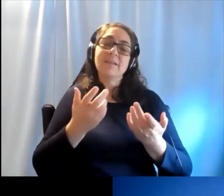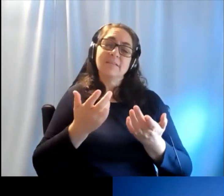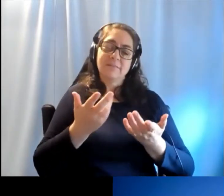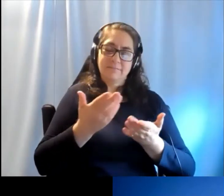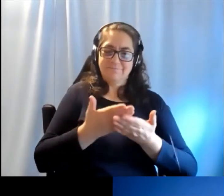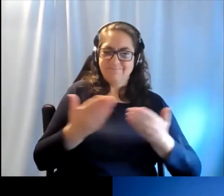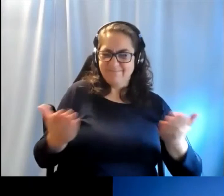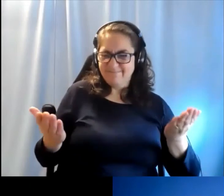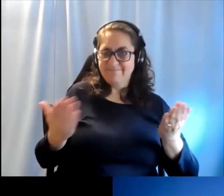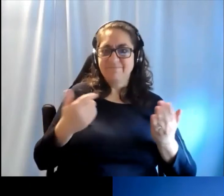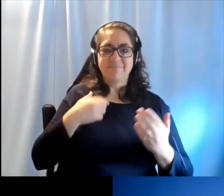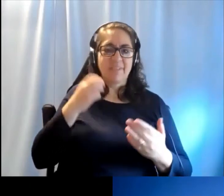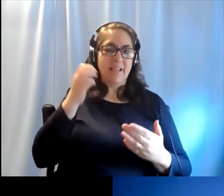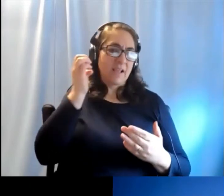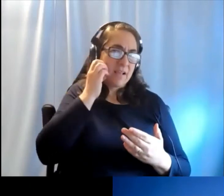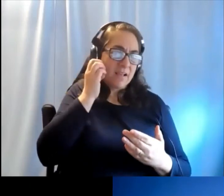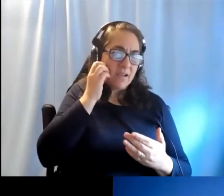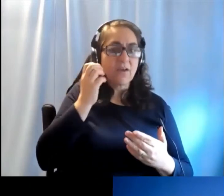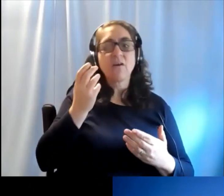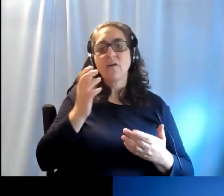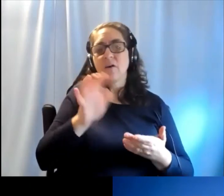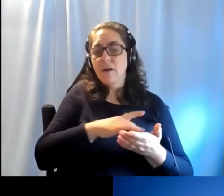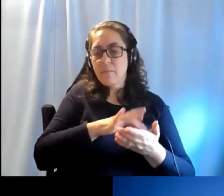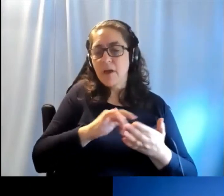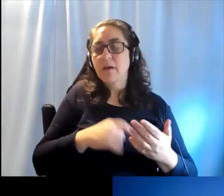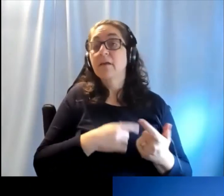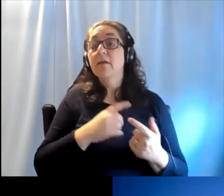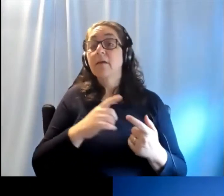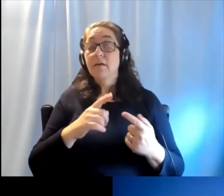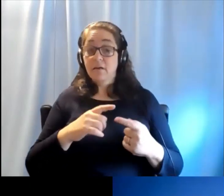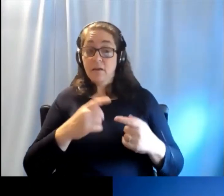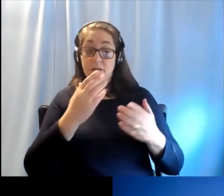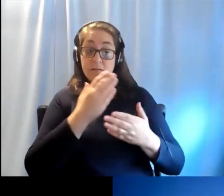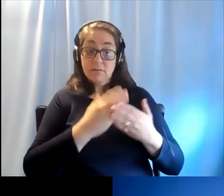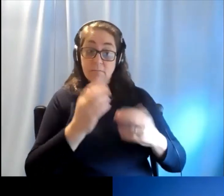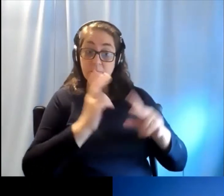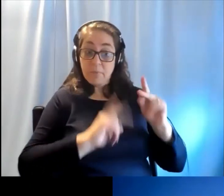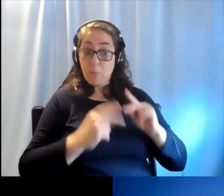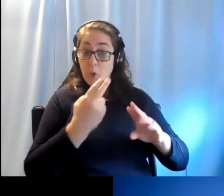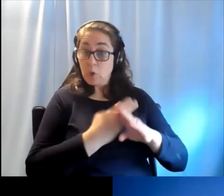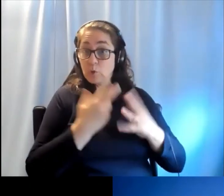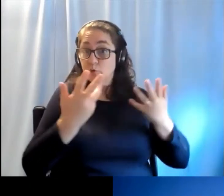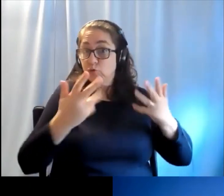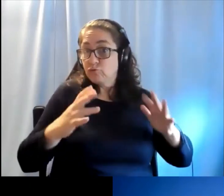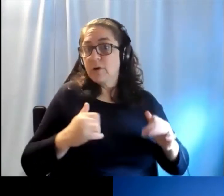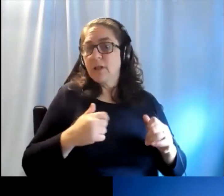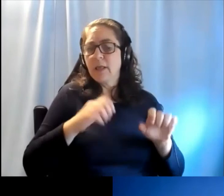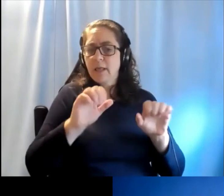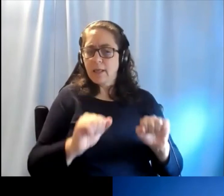And they can be used by people when they have raised awareness, they can use these apps